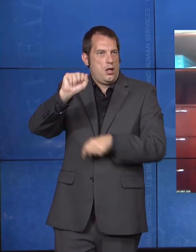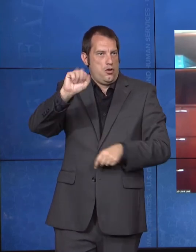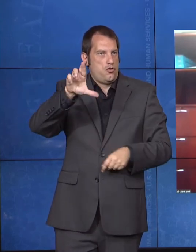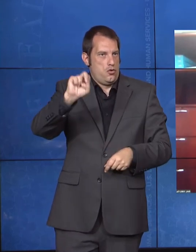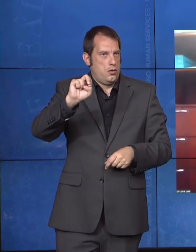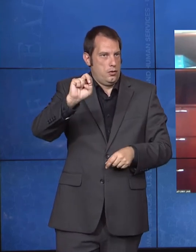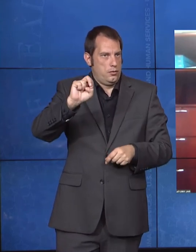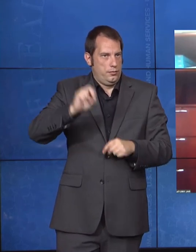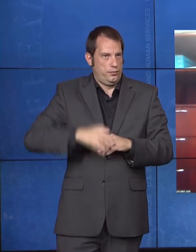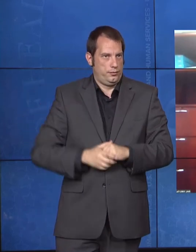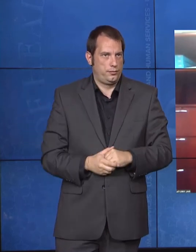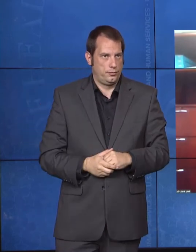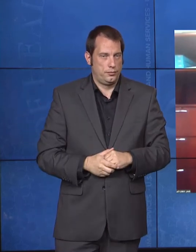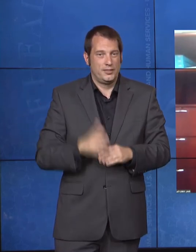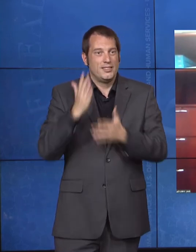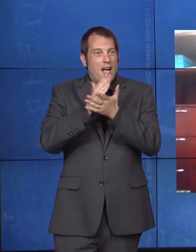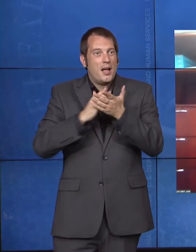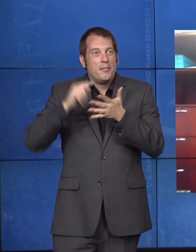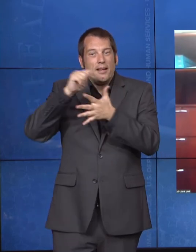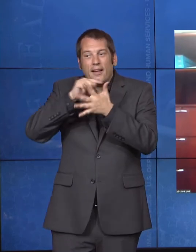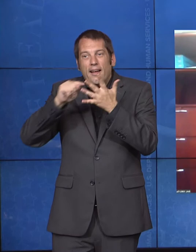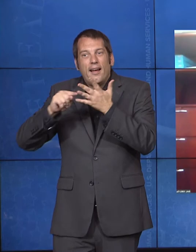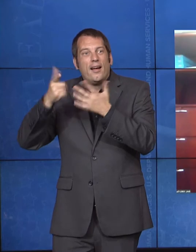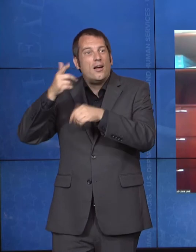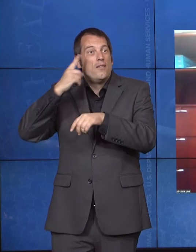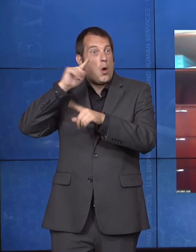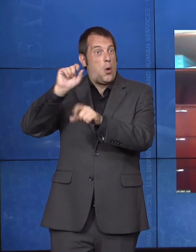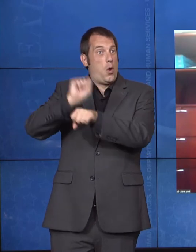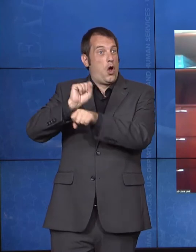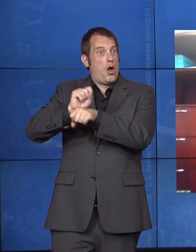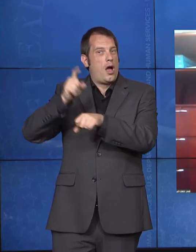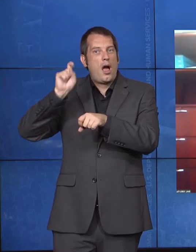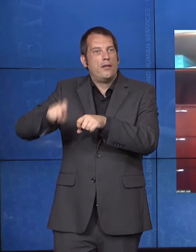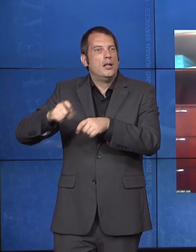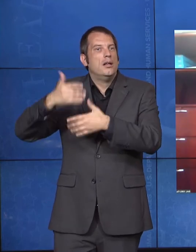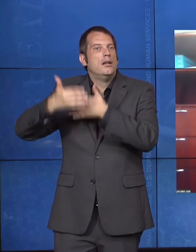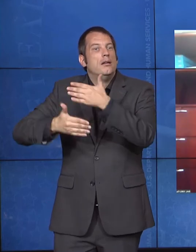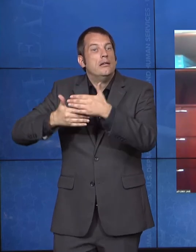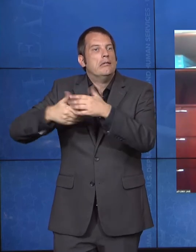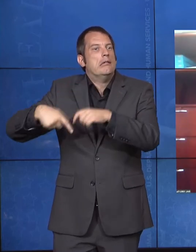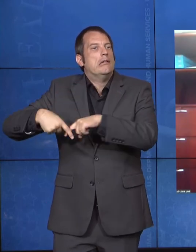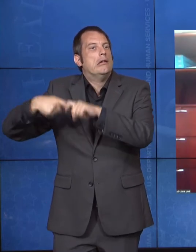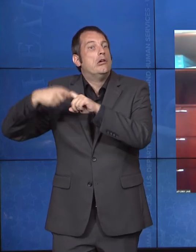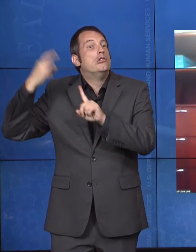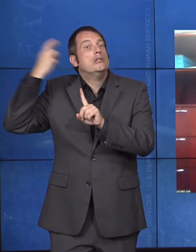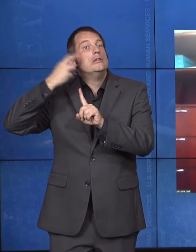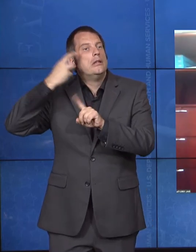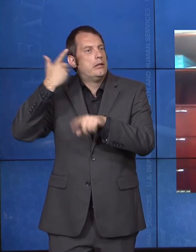realities of stay at home orders and the impacts of that. It's no -- by no means, recognize